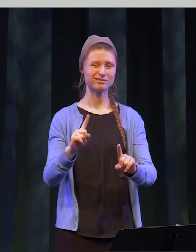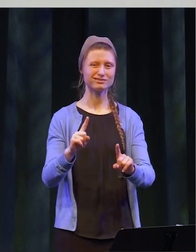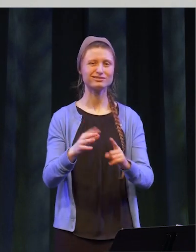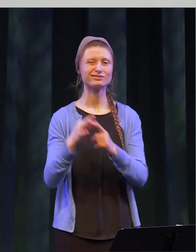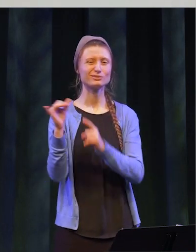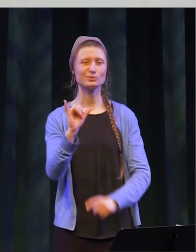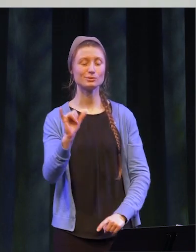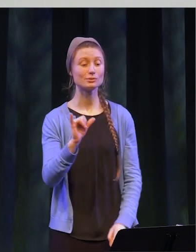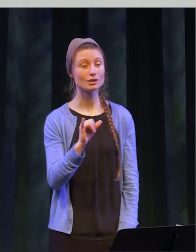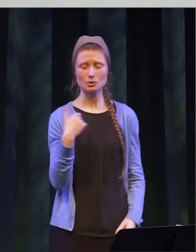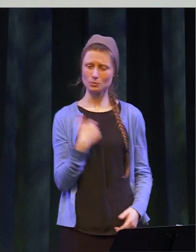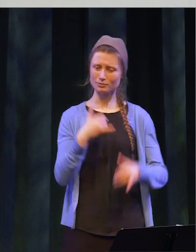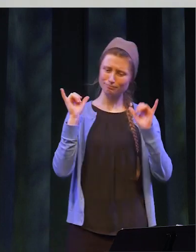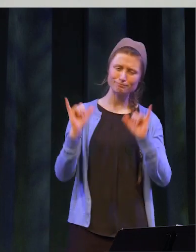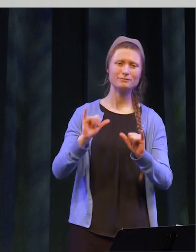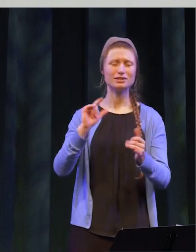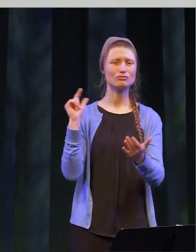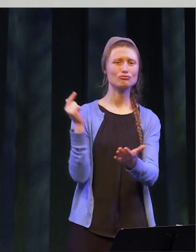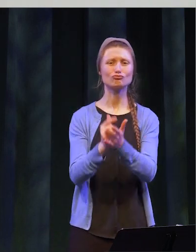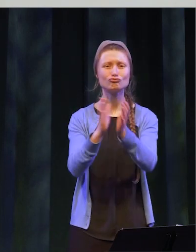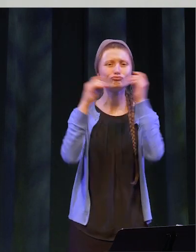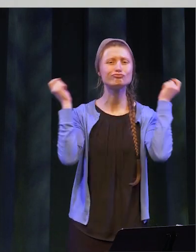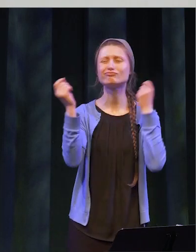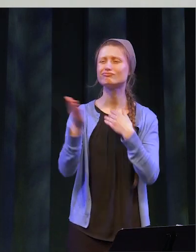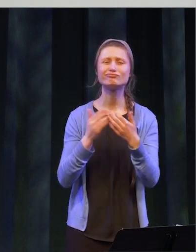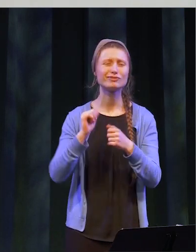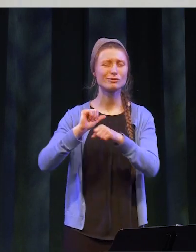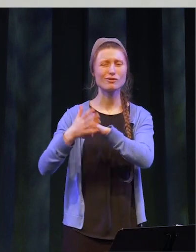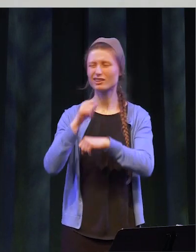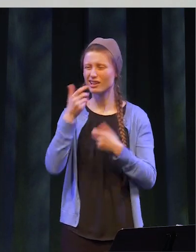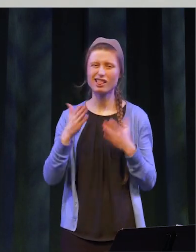still celebrating this graduation and not letting Covid stand in the way. Even if we’re